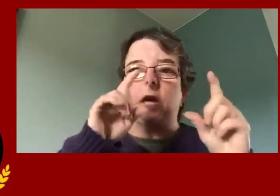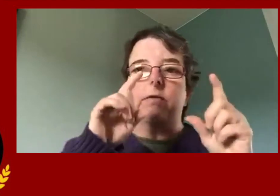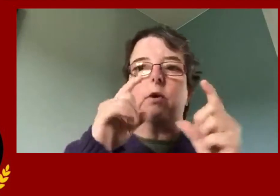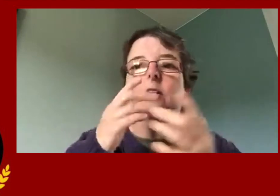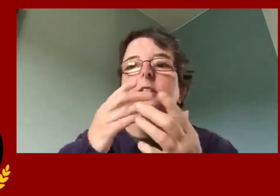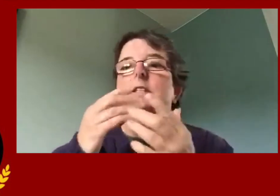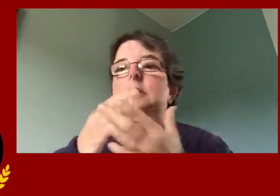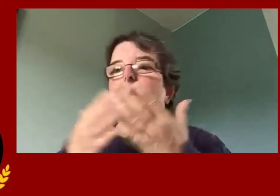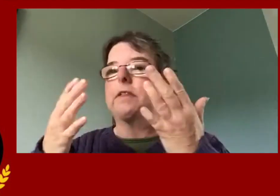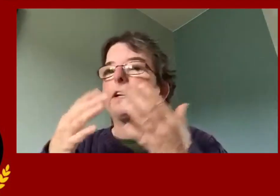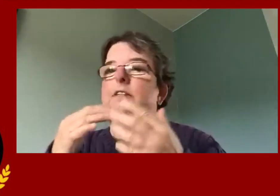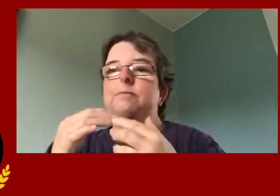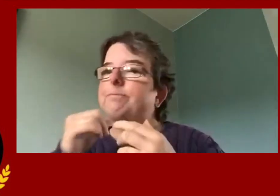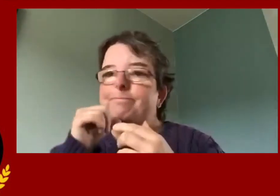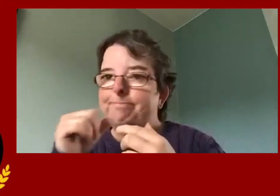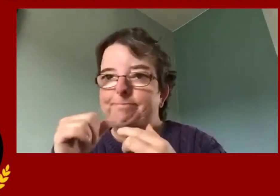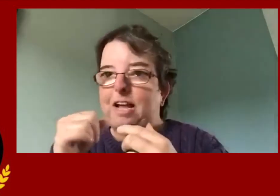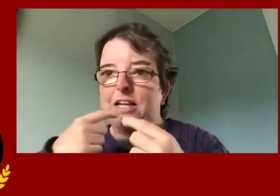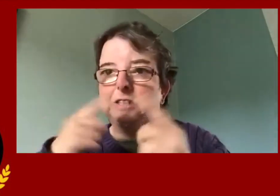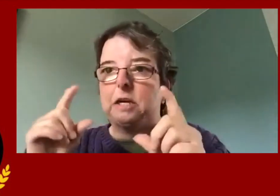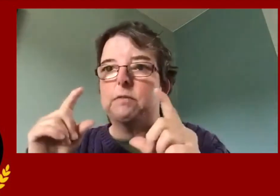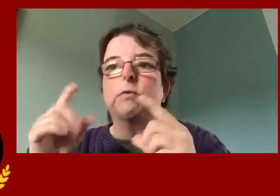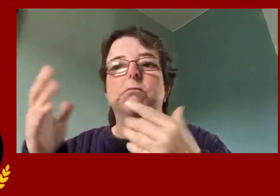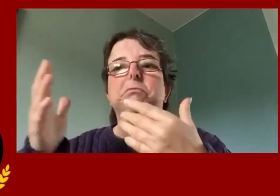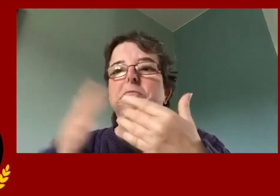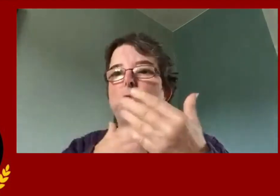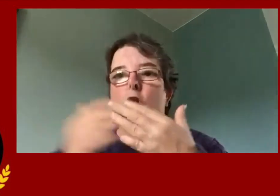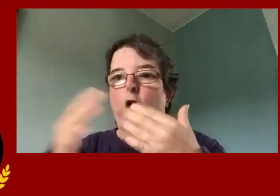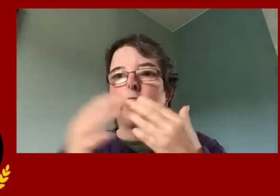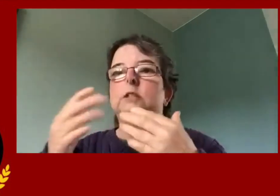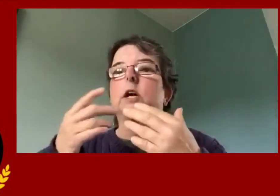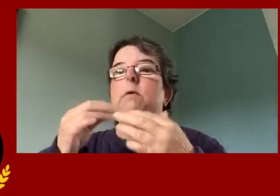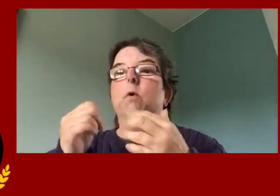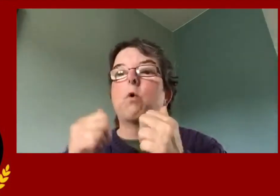Some things we did were successful and some things weren't.